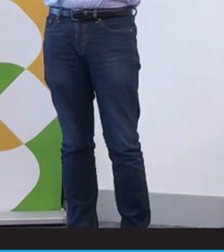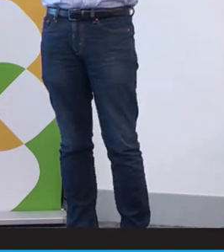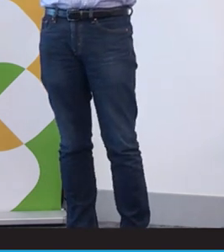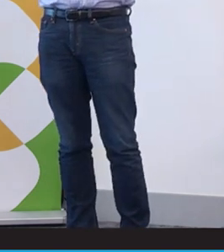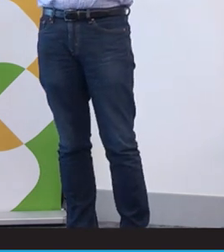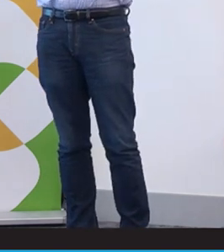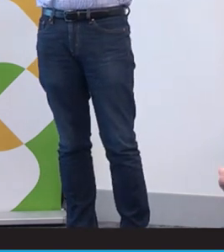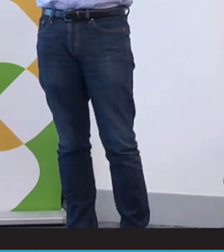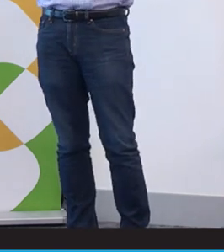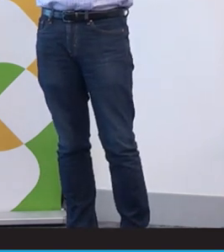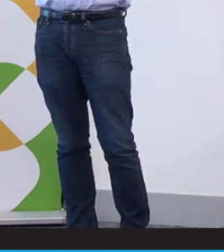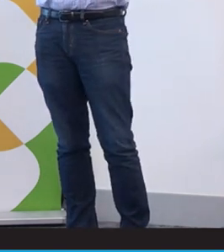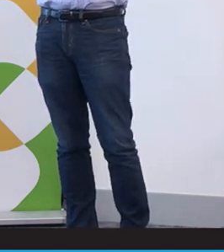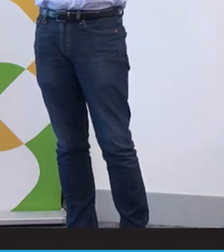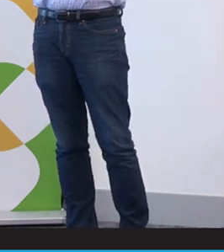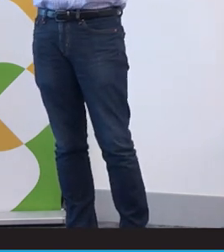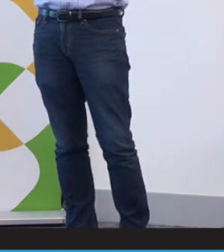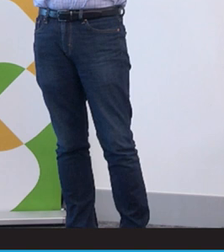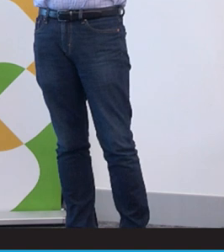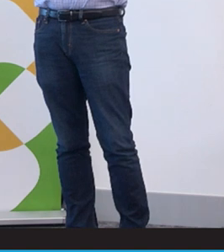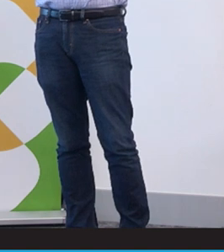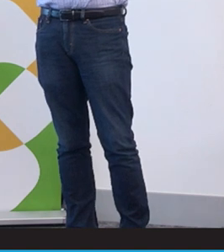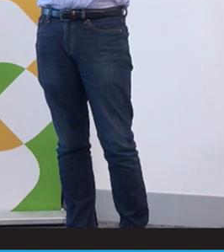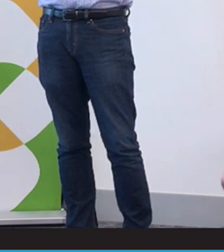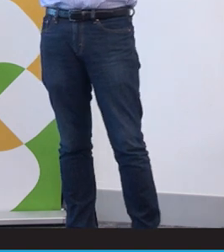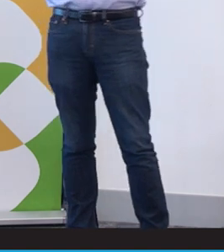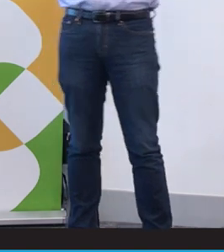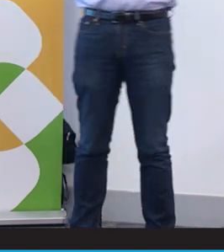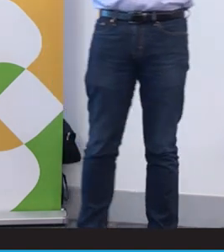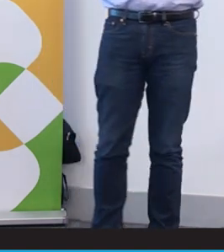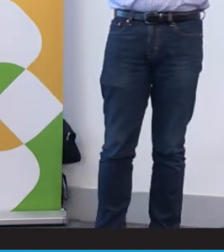if you were with Telstra, you could only text someone also with Telstra.